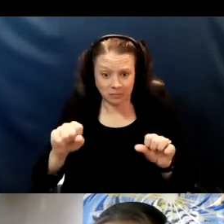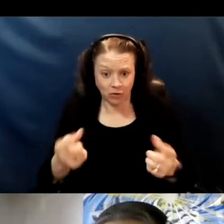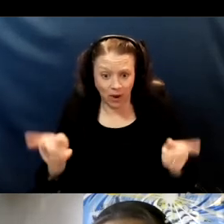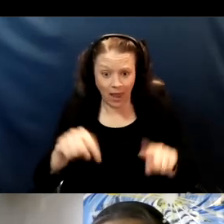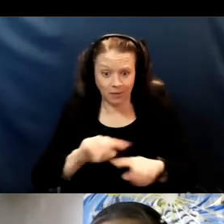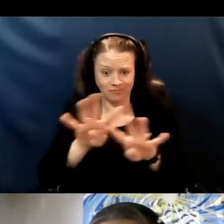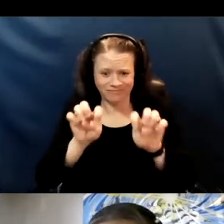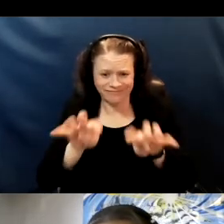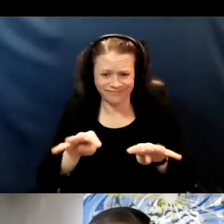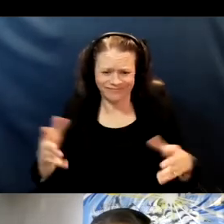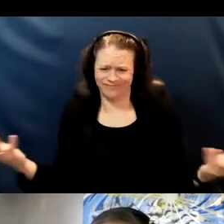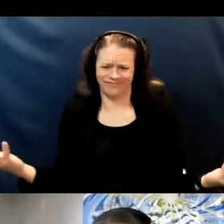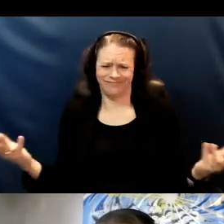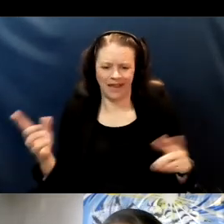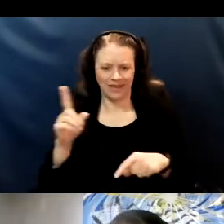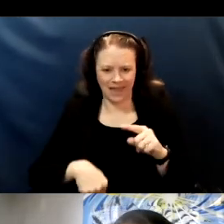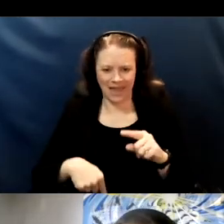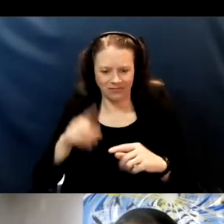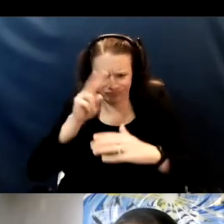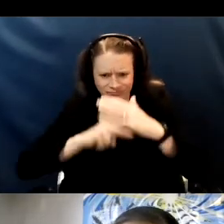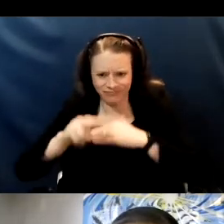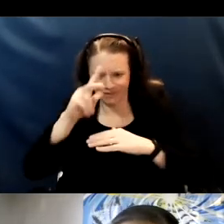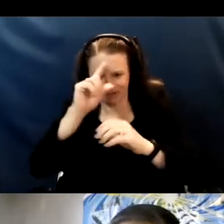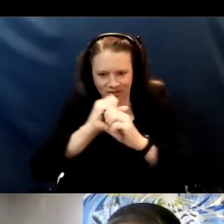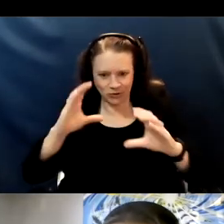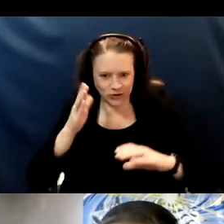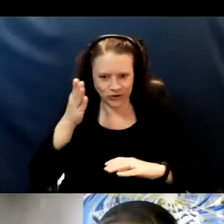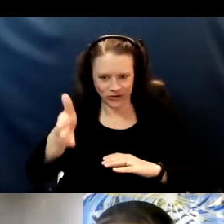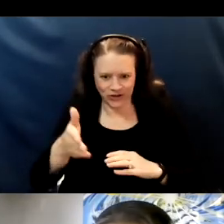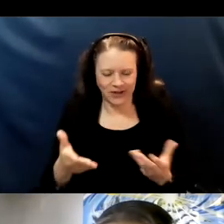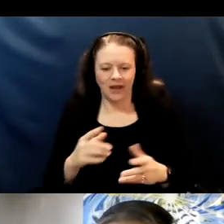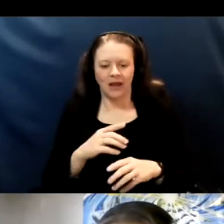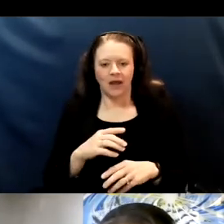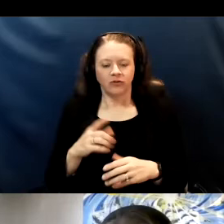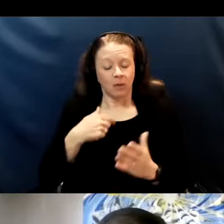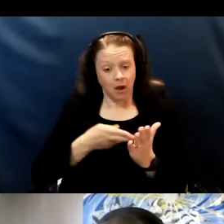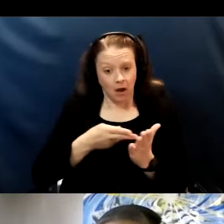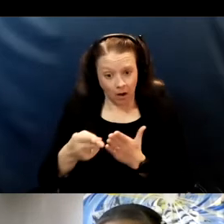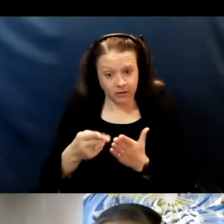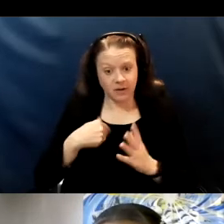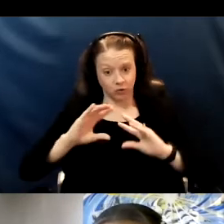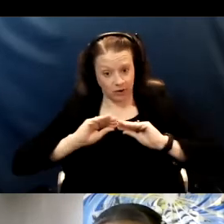And so we have to be honest and transparent to the promises that I made to you in the beginning of this talk